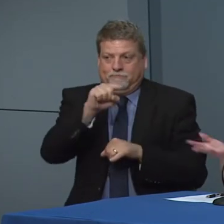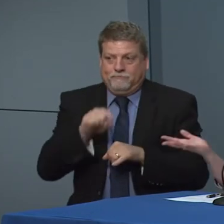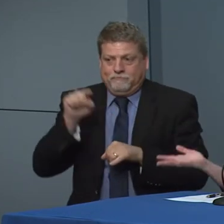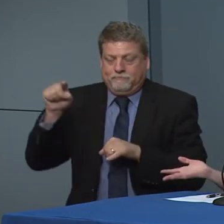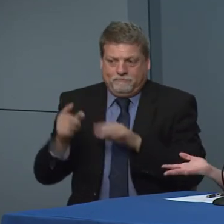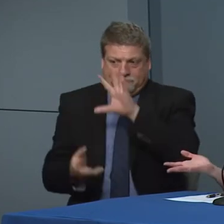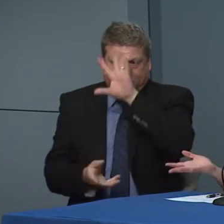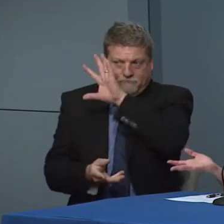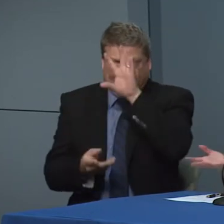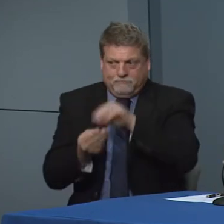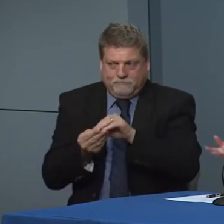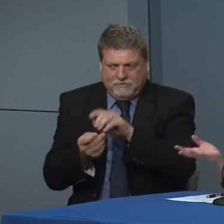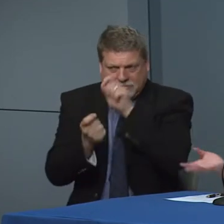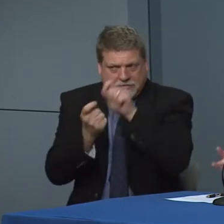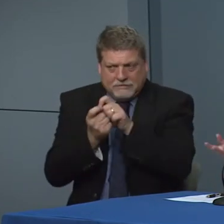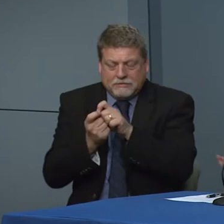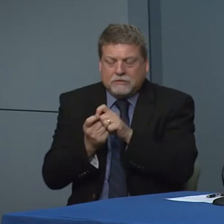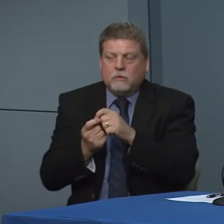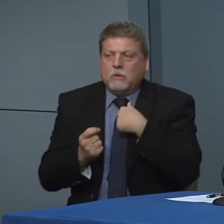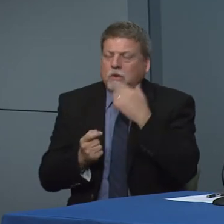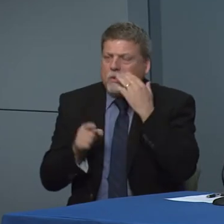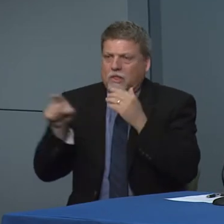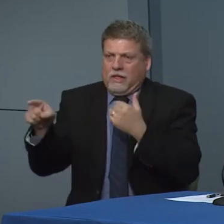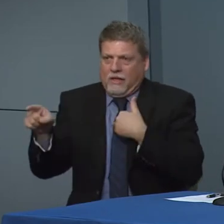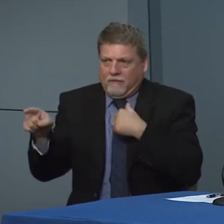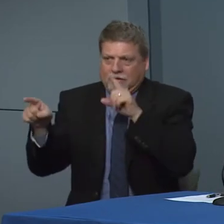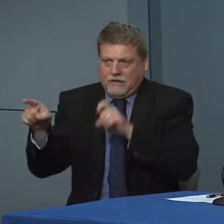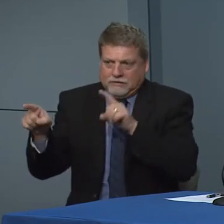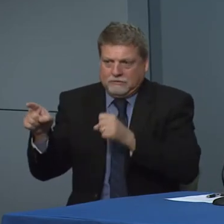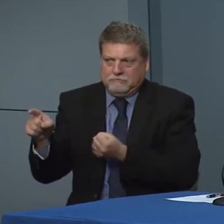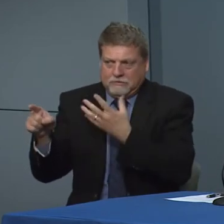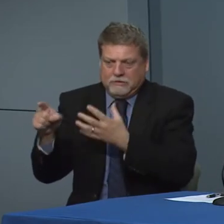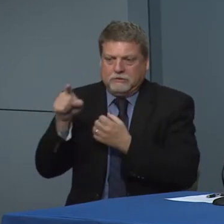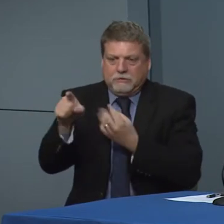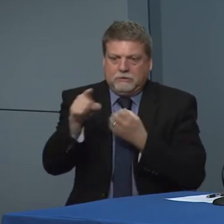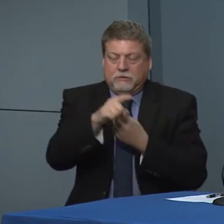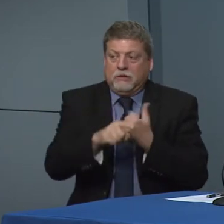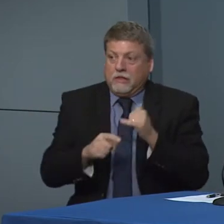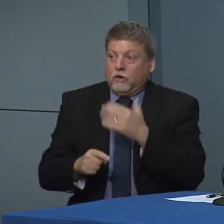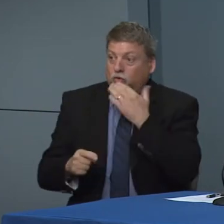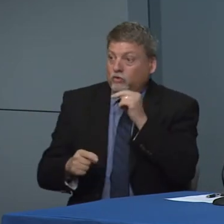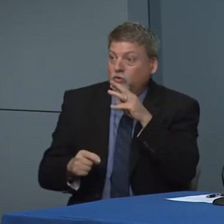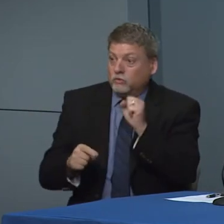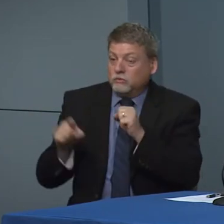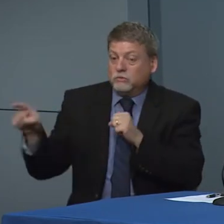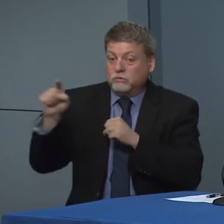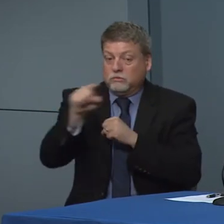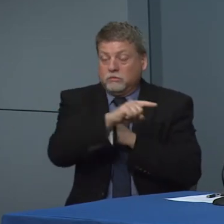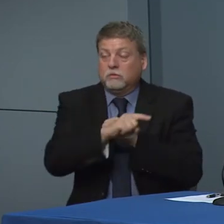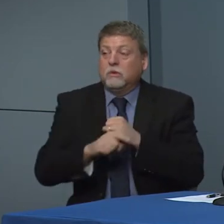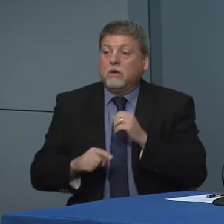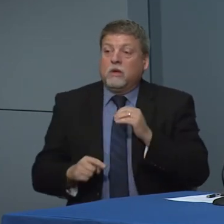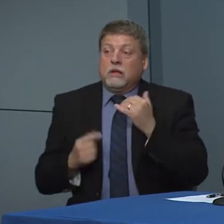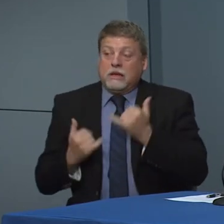of the total number of test we know multiple places are doing now which is is the good news. On our website now one today